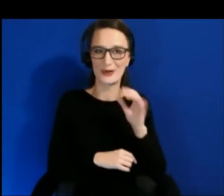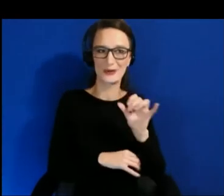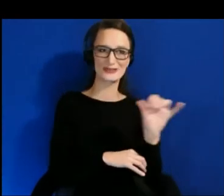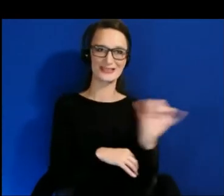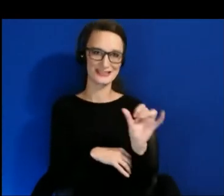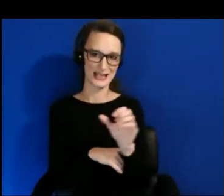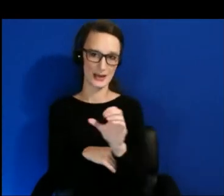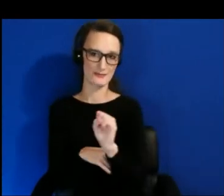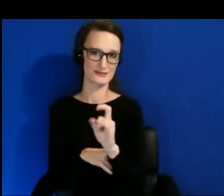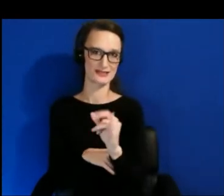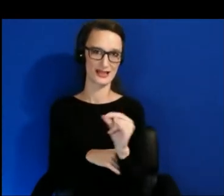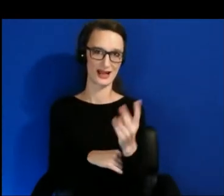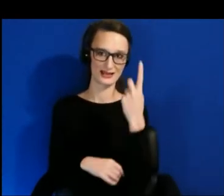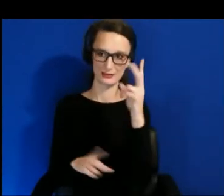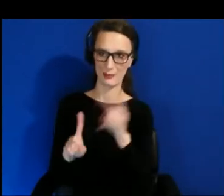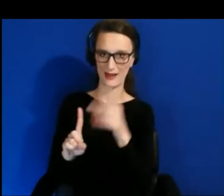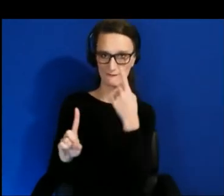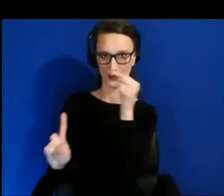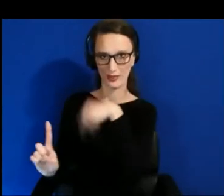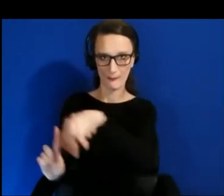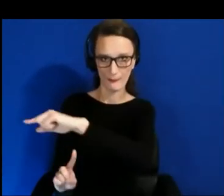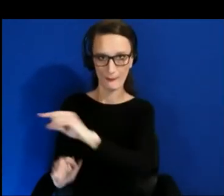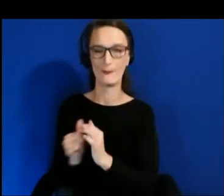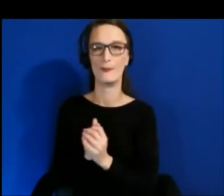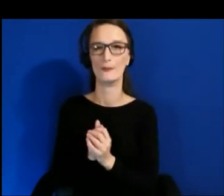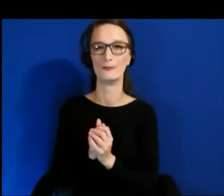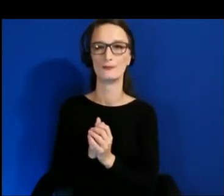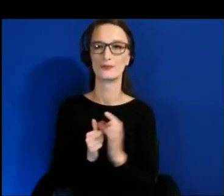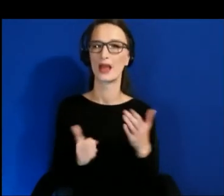I usually recommend going through your game or application with certain settings like